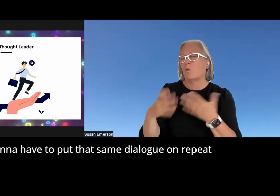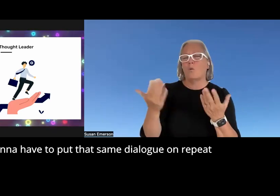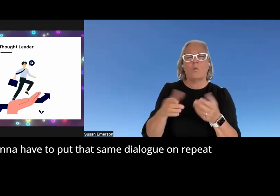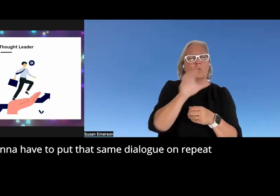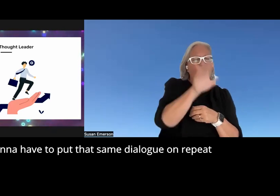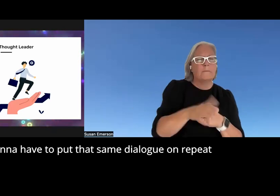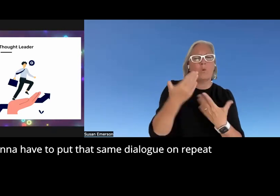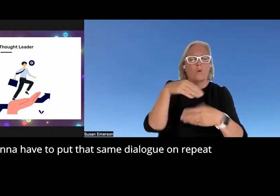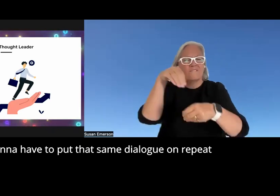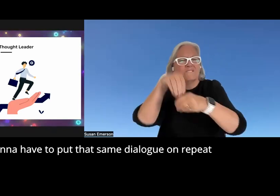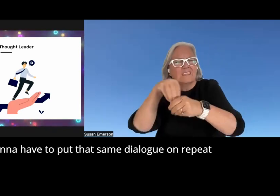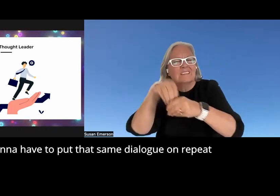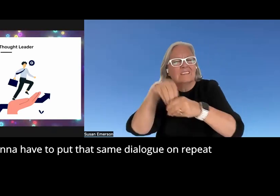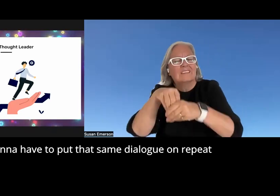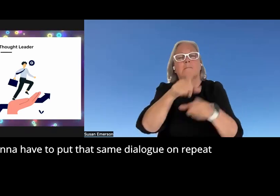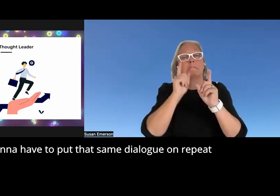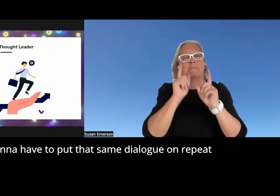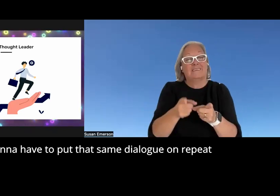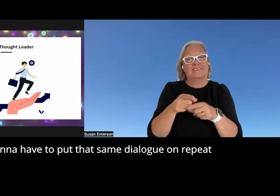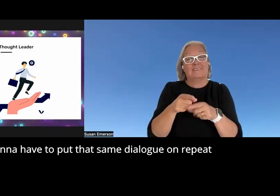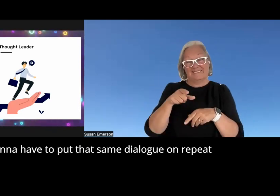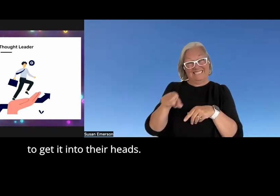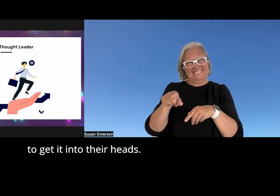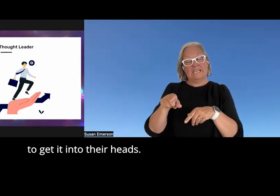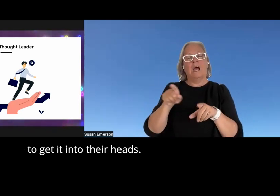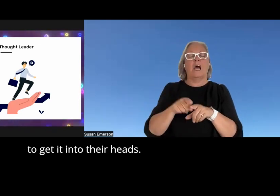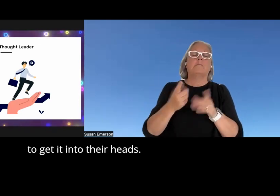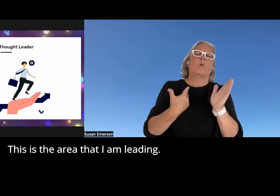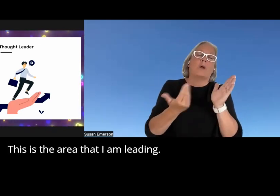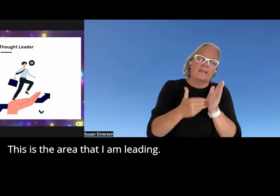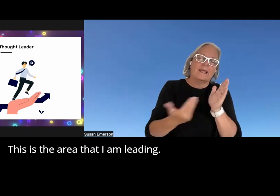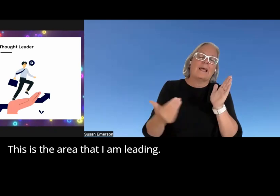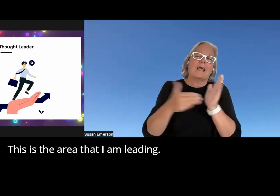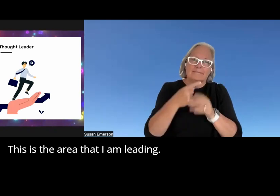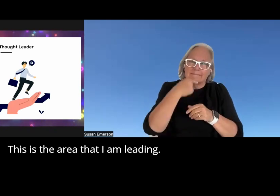going to have to put that same di Dialogue on repeat to get it into their heads this is the area